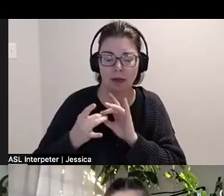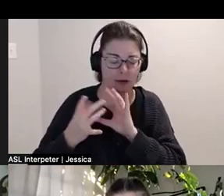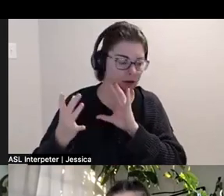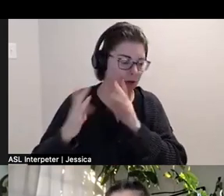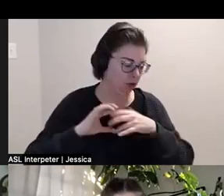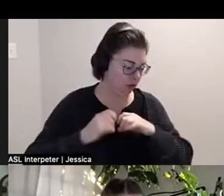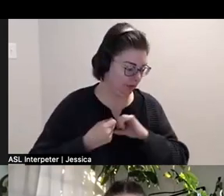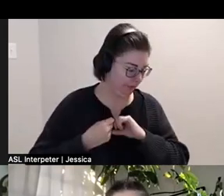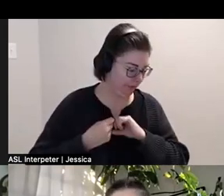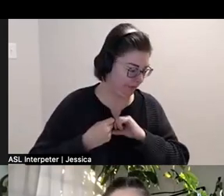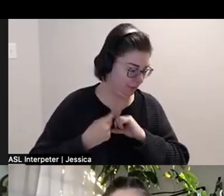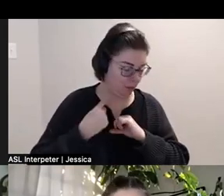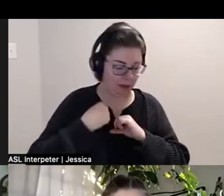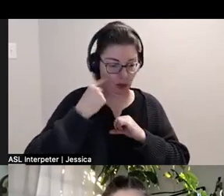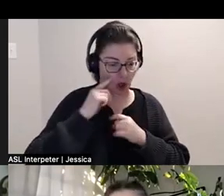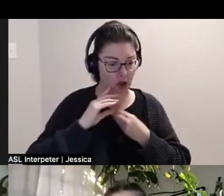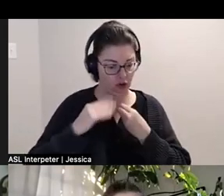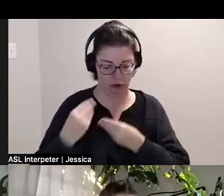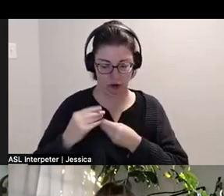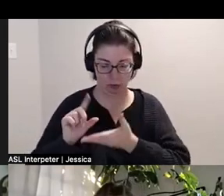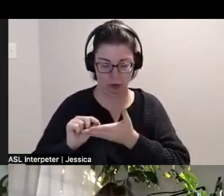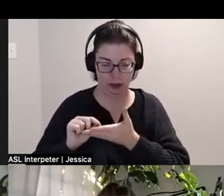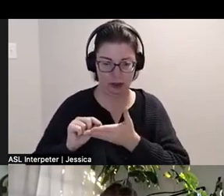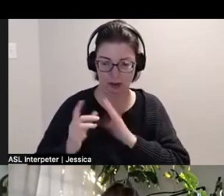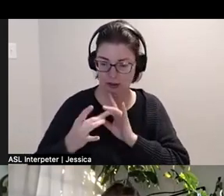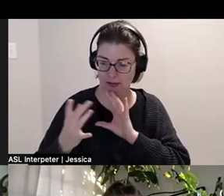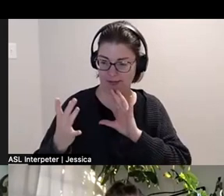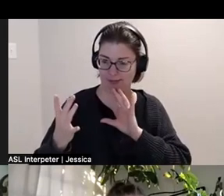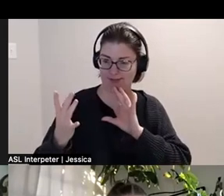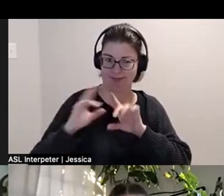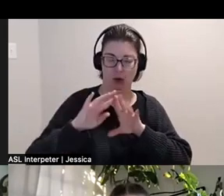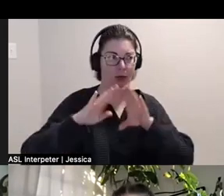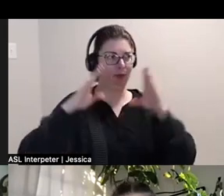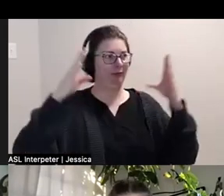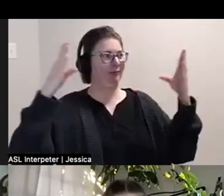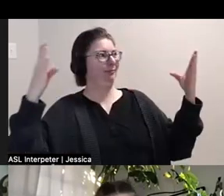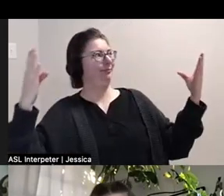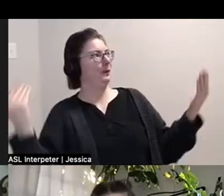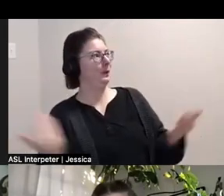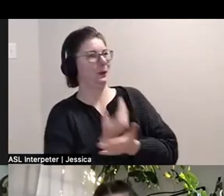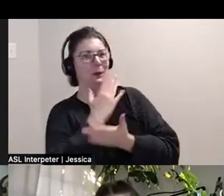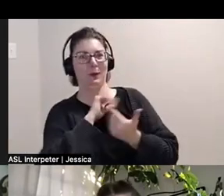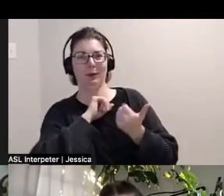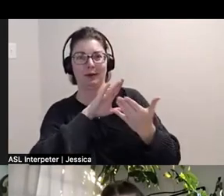of what I considered, you know, traditional print. A whole world opened and this new access tool of technology